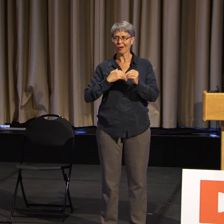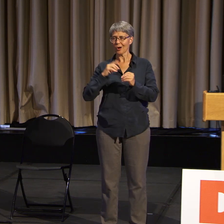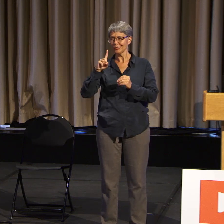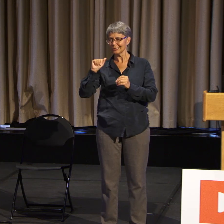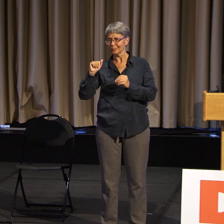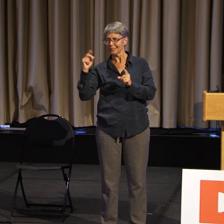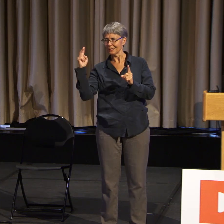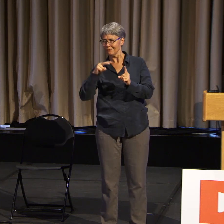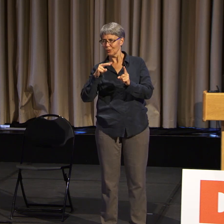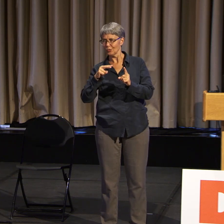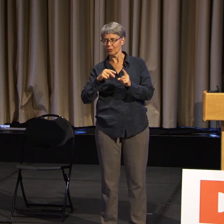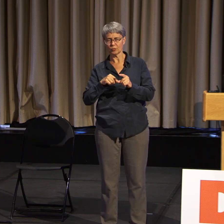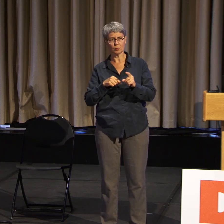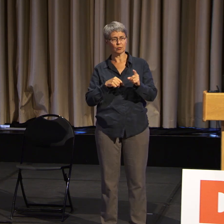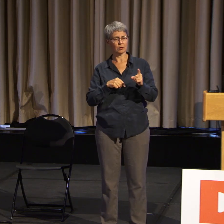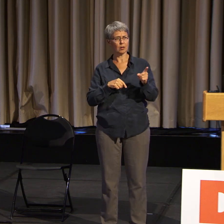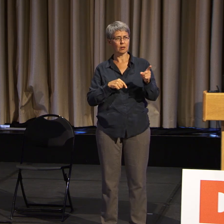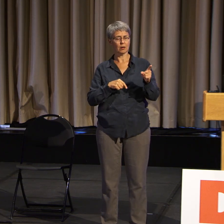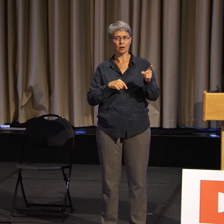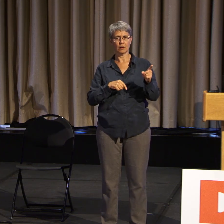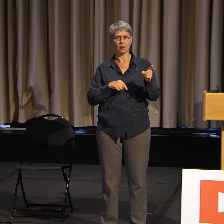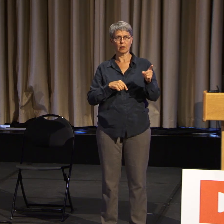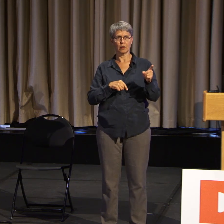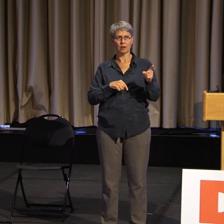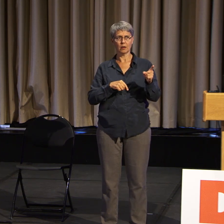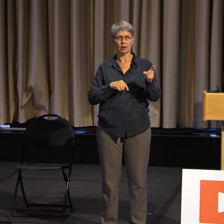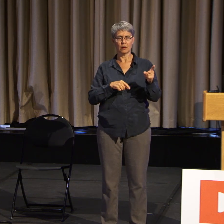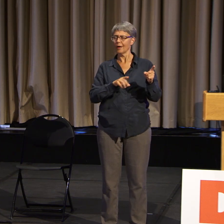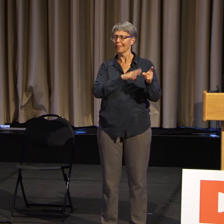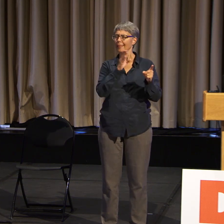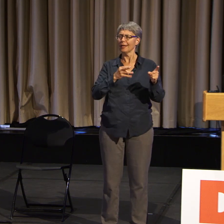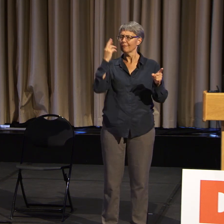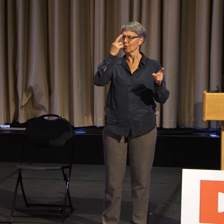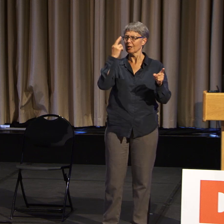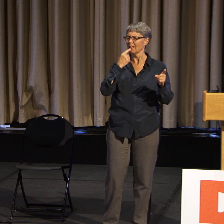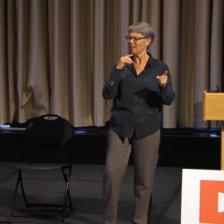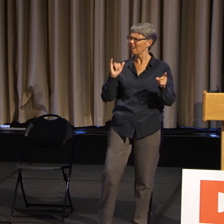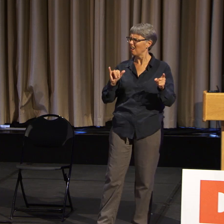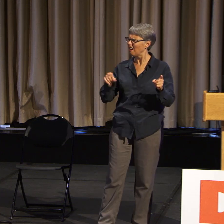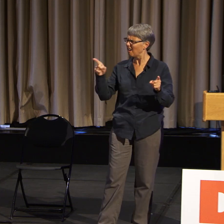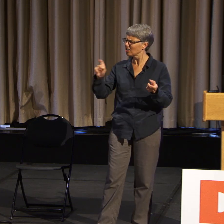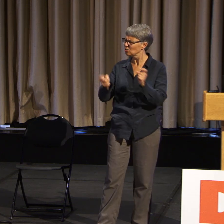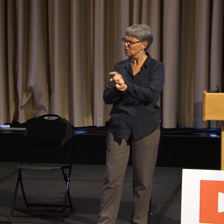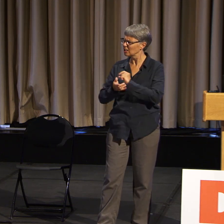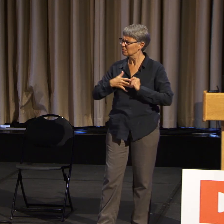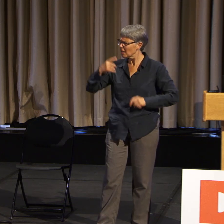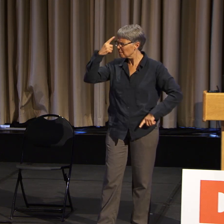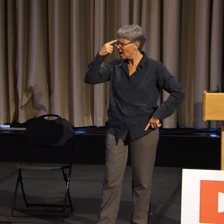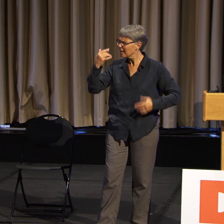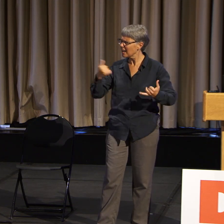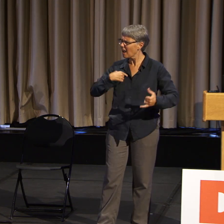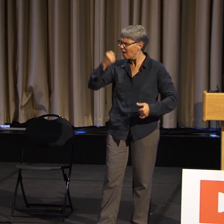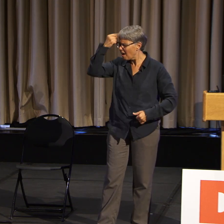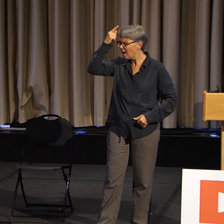And they said, oh, my goodness. You've changed my mind about this. Now I understand.